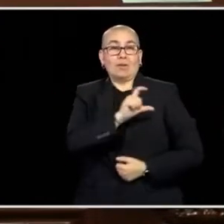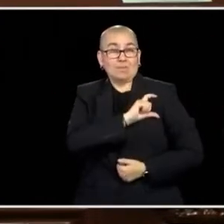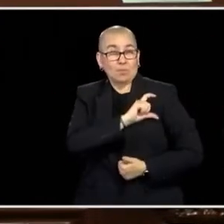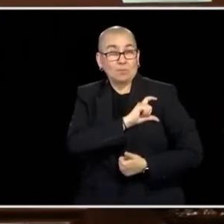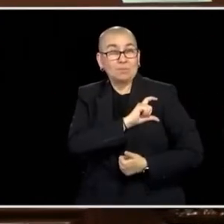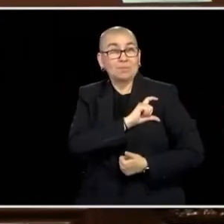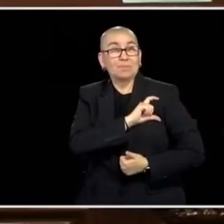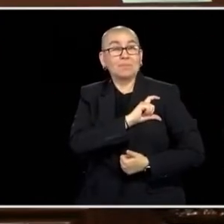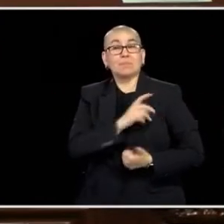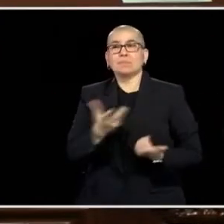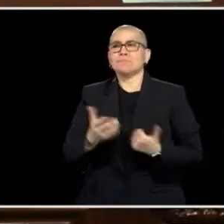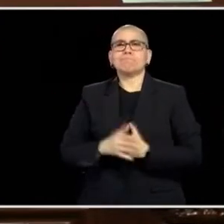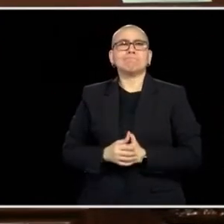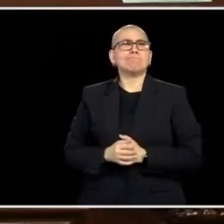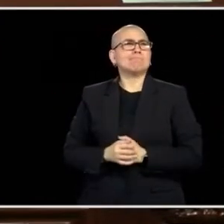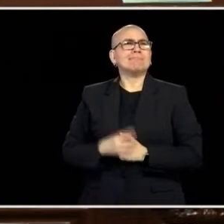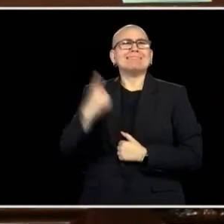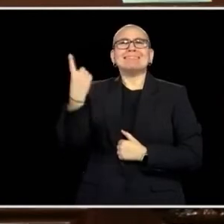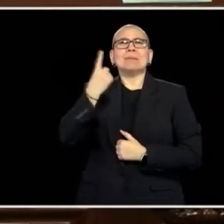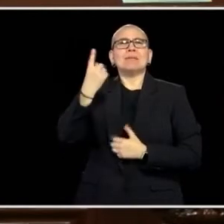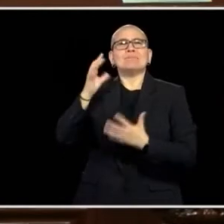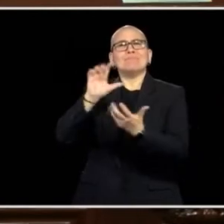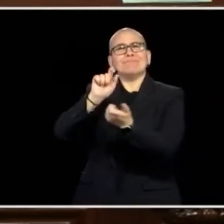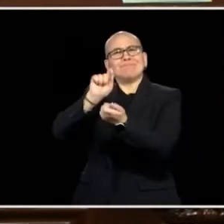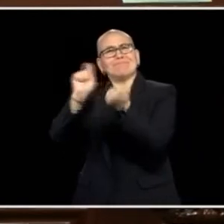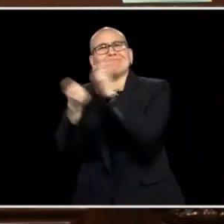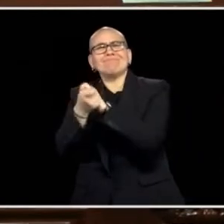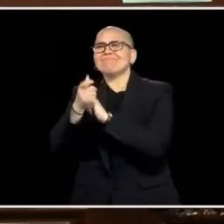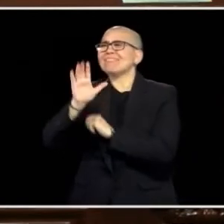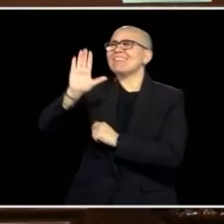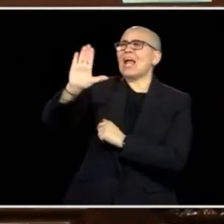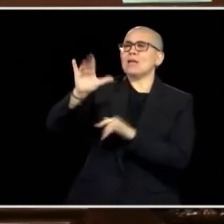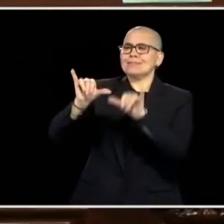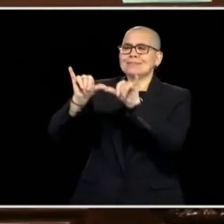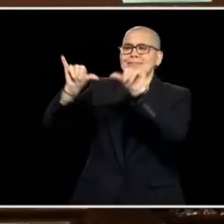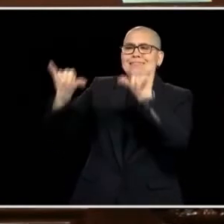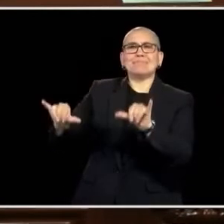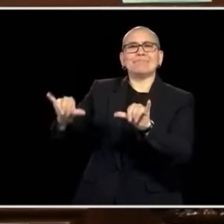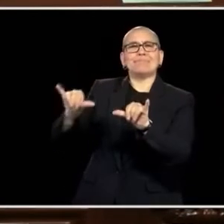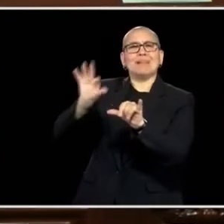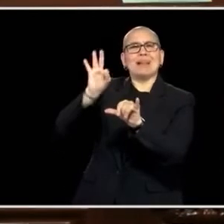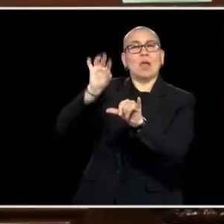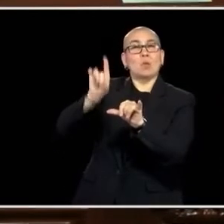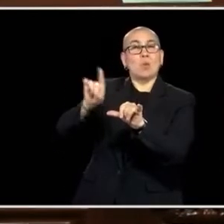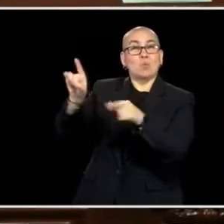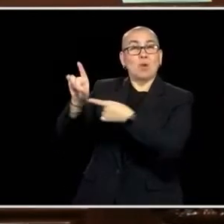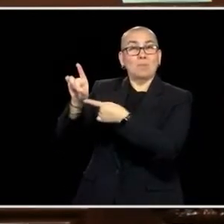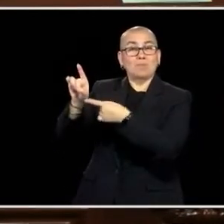GOING TO BE TO MODERNIZE THEIR 9-1-1 SYSTEM, WHICH IS NOT JUST A PHONE SYSTEM. IT'S A WAY OF MAKING SURE THAT